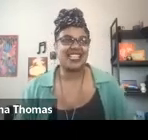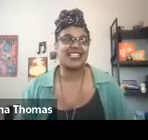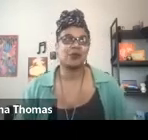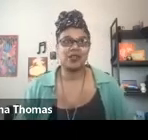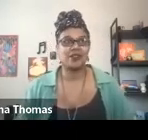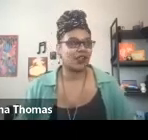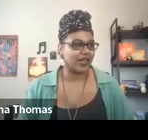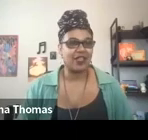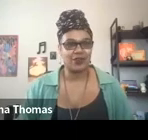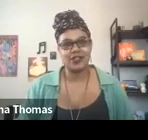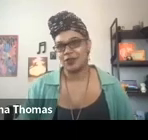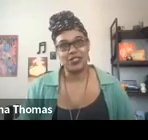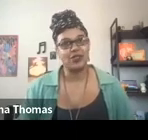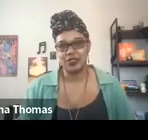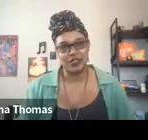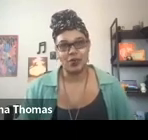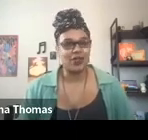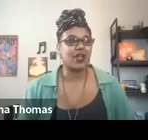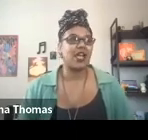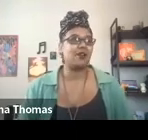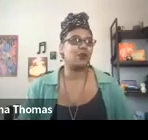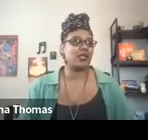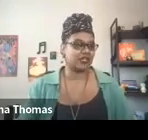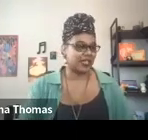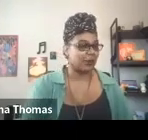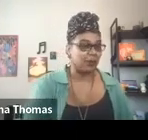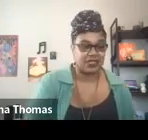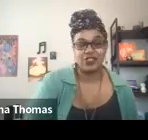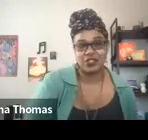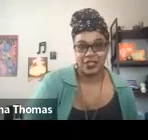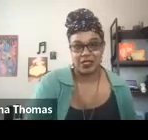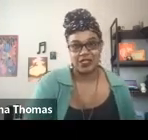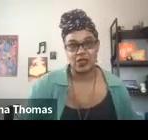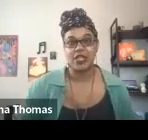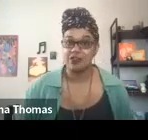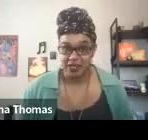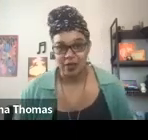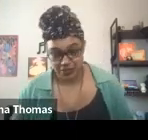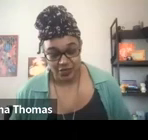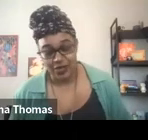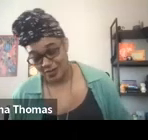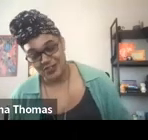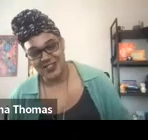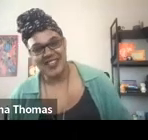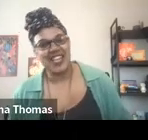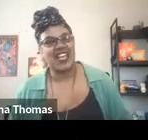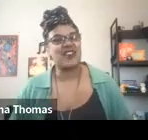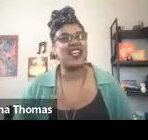And I think that's because our gatherings are rituals. Whether or not we set them up intentionally to be so, they have become so now.